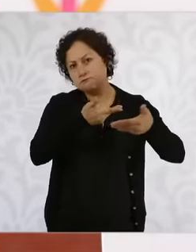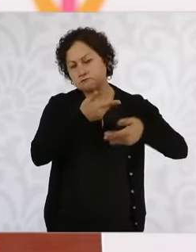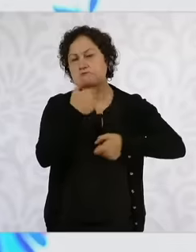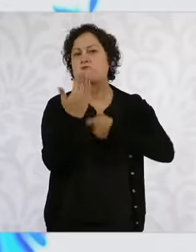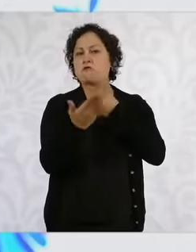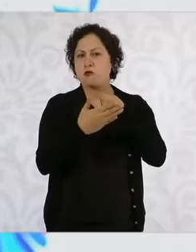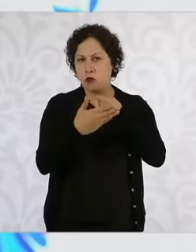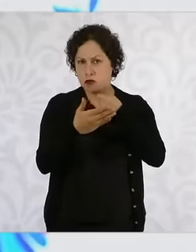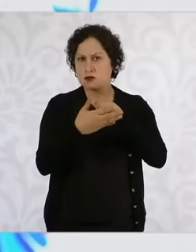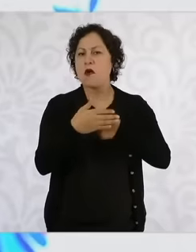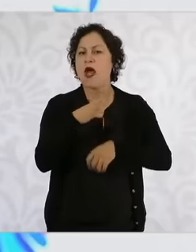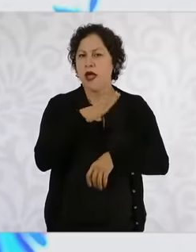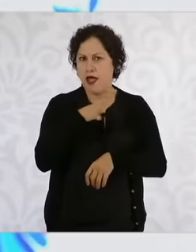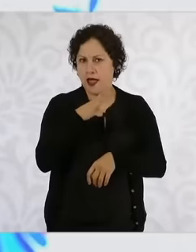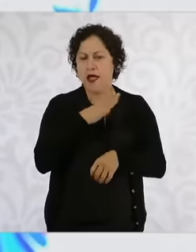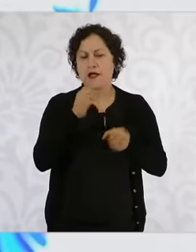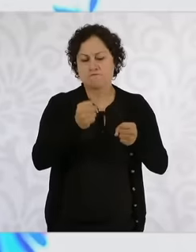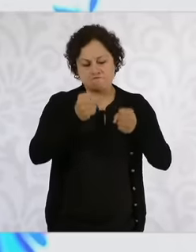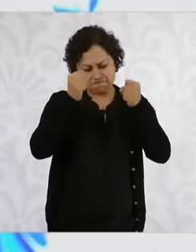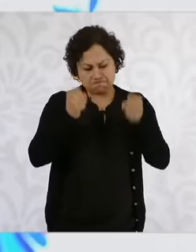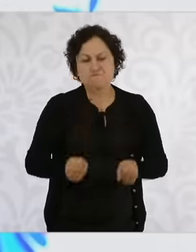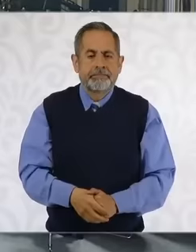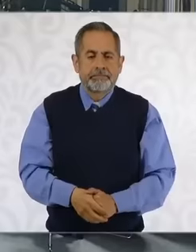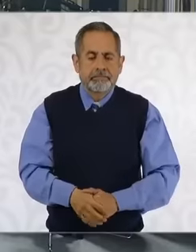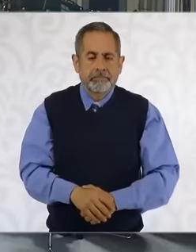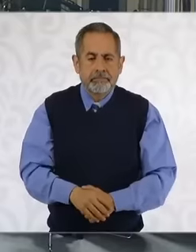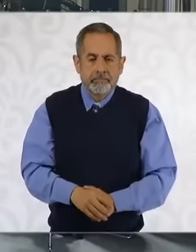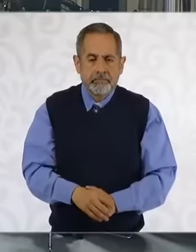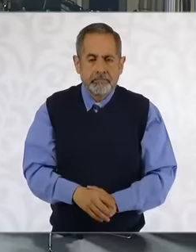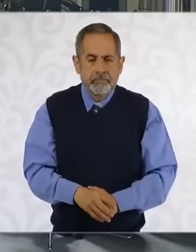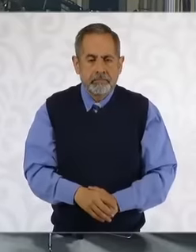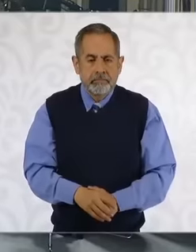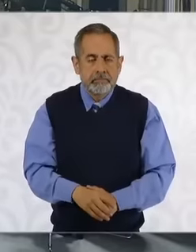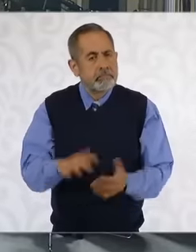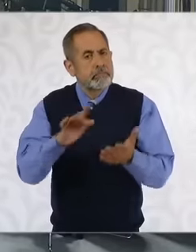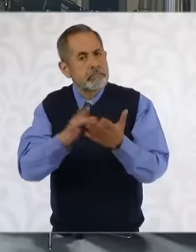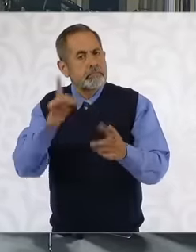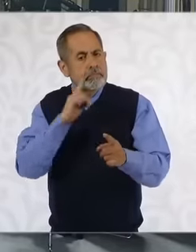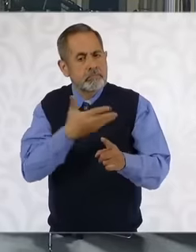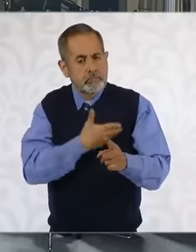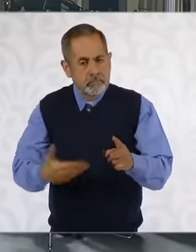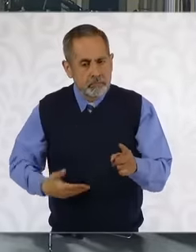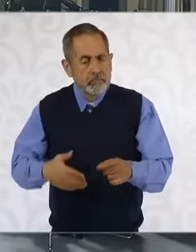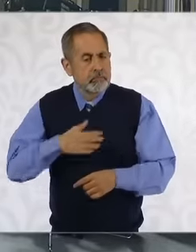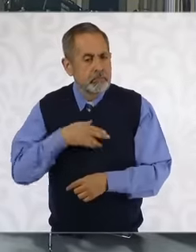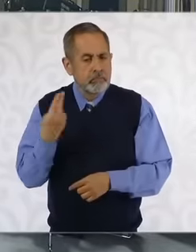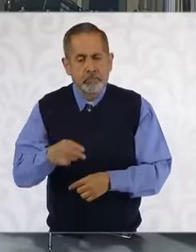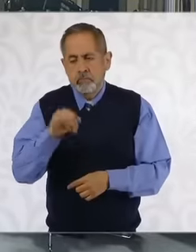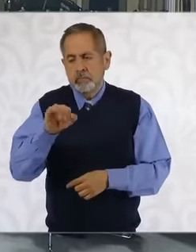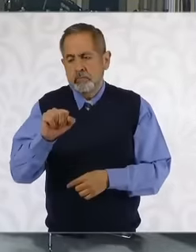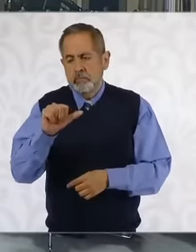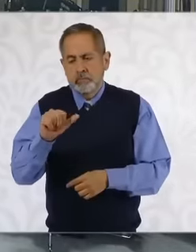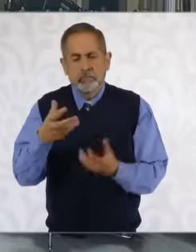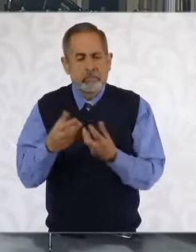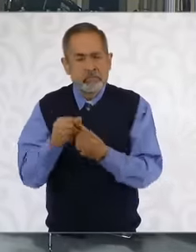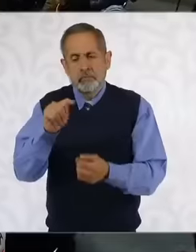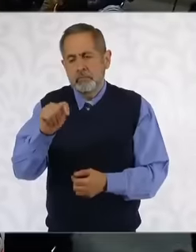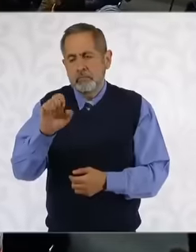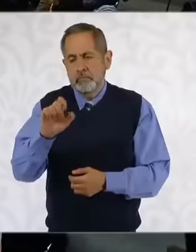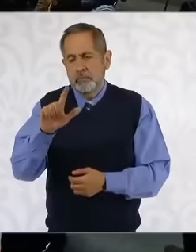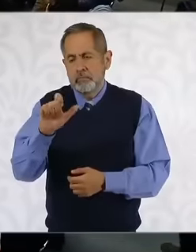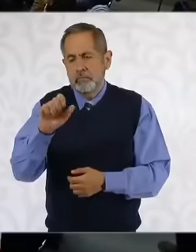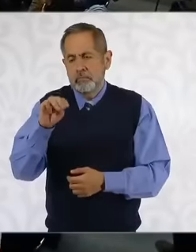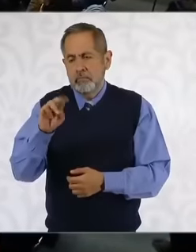I am convinced of it Thank you president Isa Osorio of Telemundo eh president How is